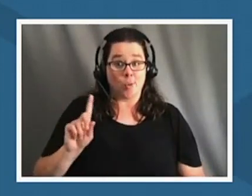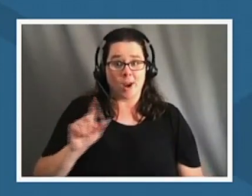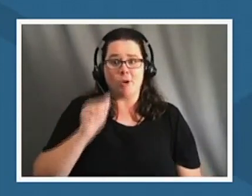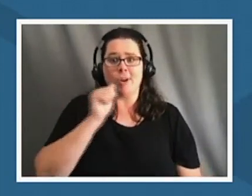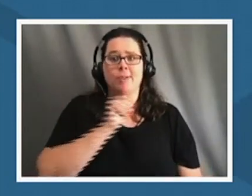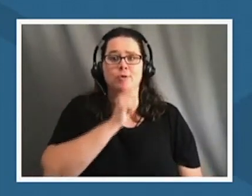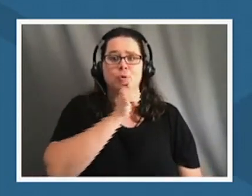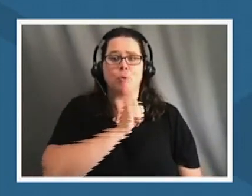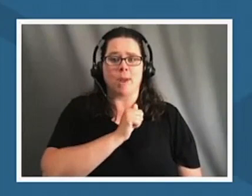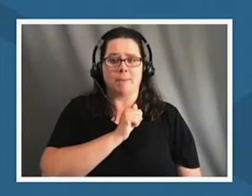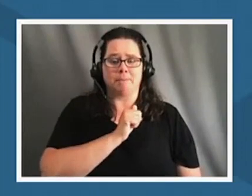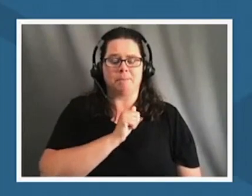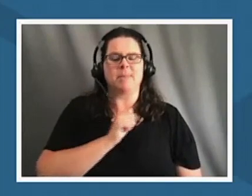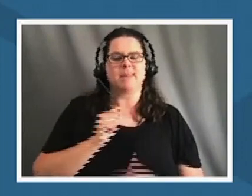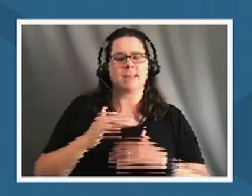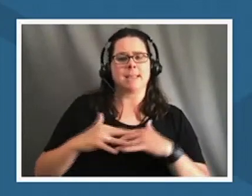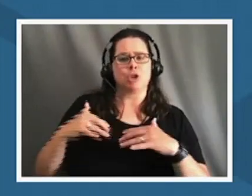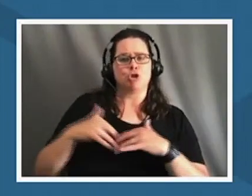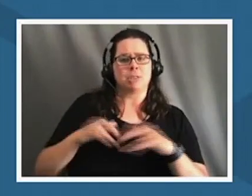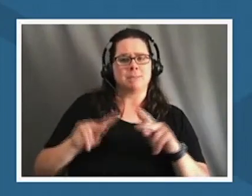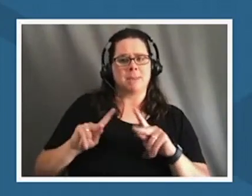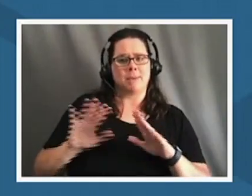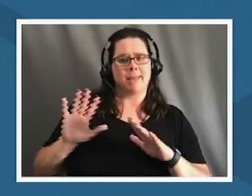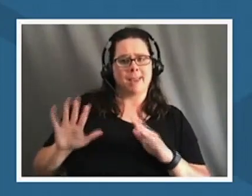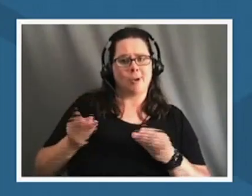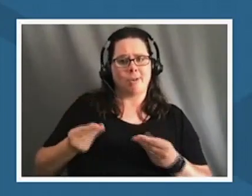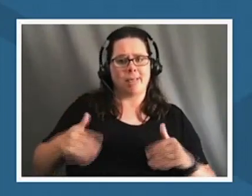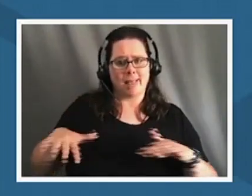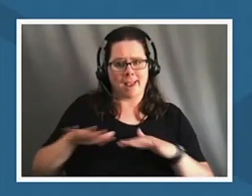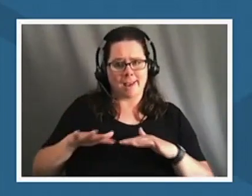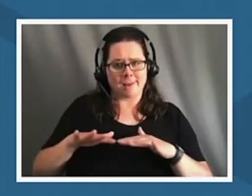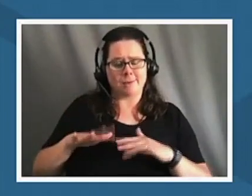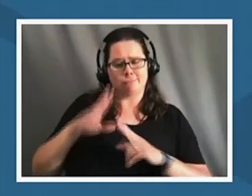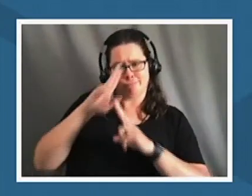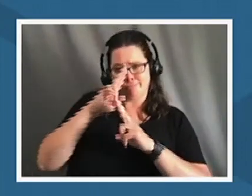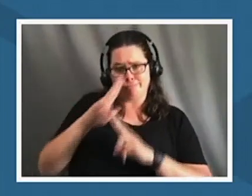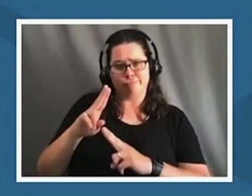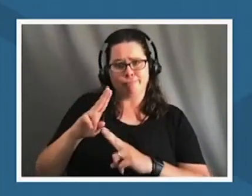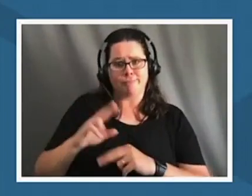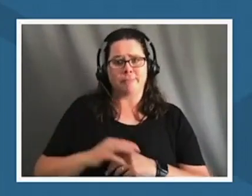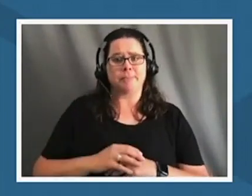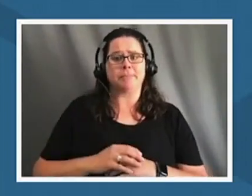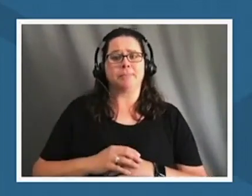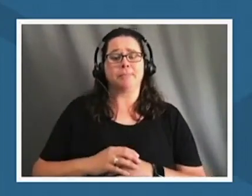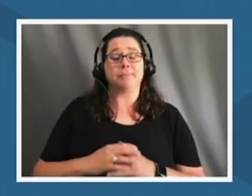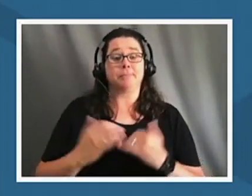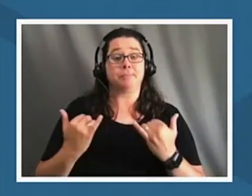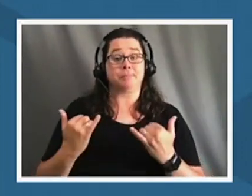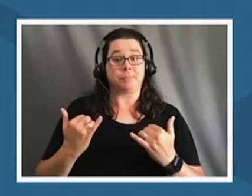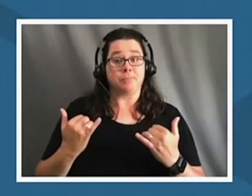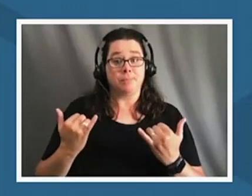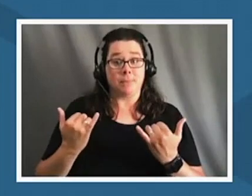so uh to get started today we are talking